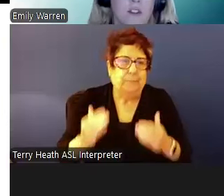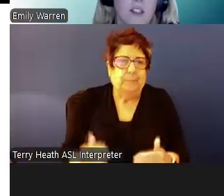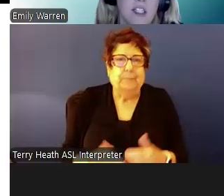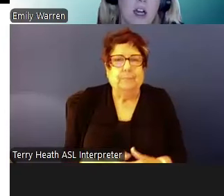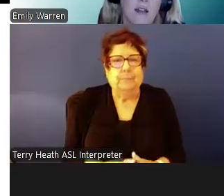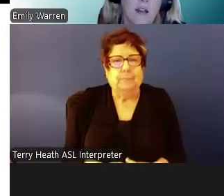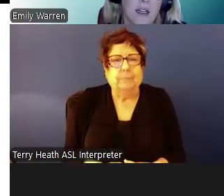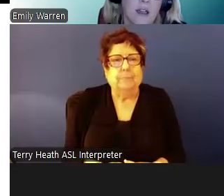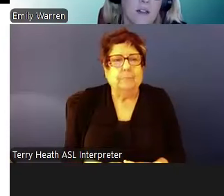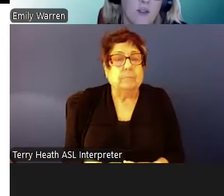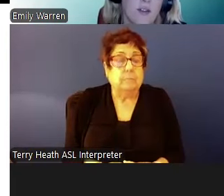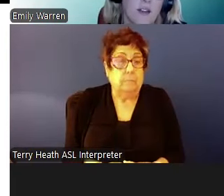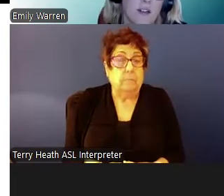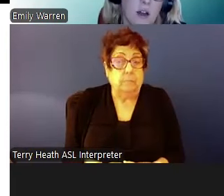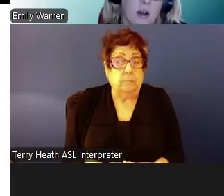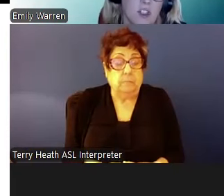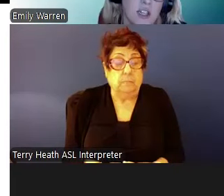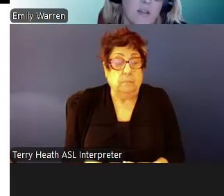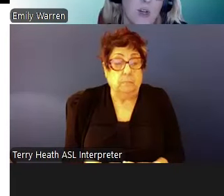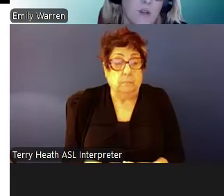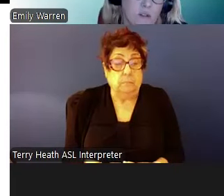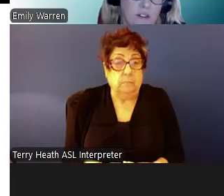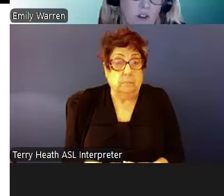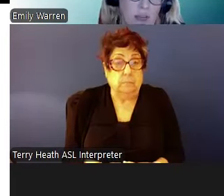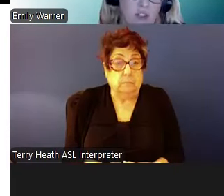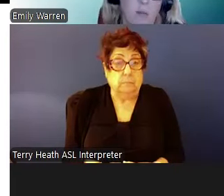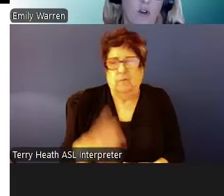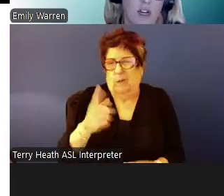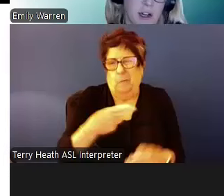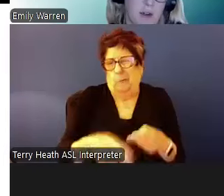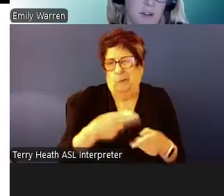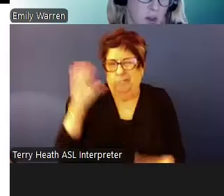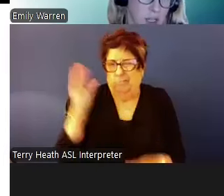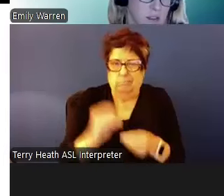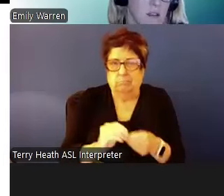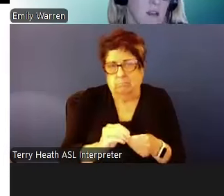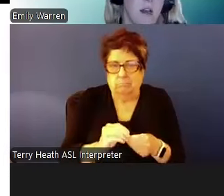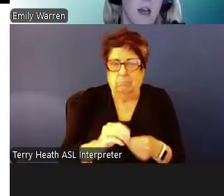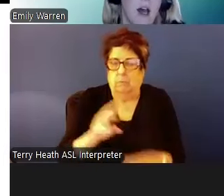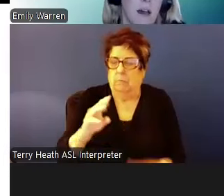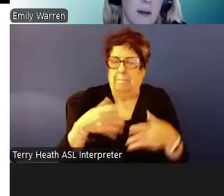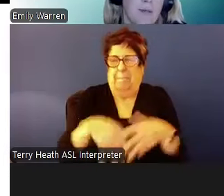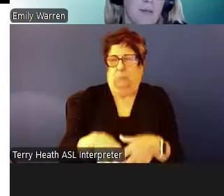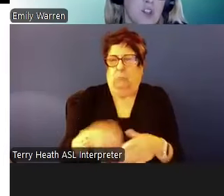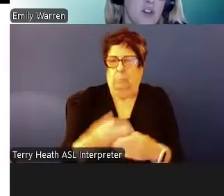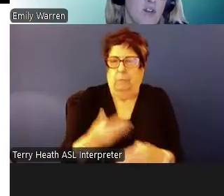So, I'll give a brief overview of mainstream before I talk about the notice. The first